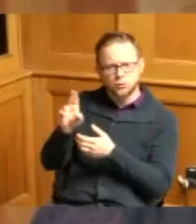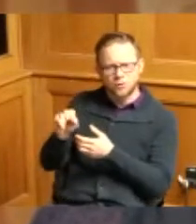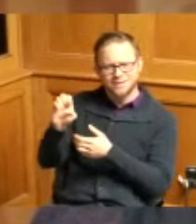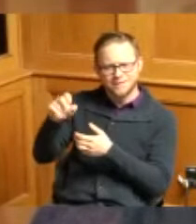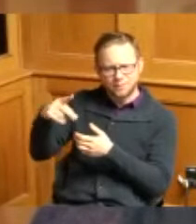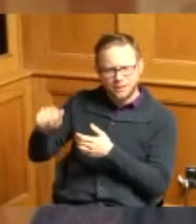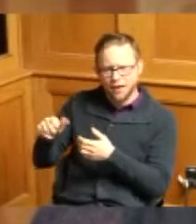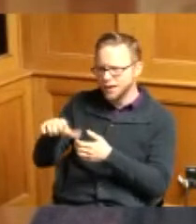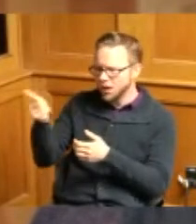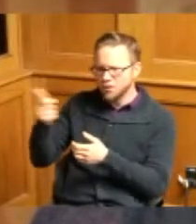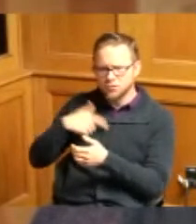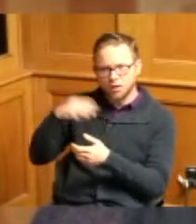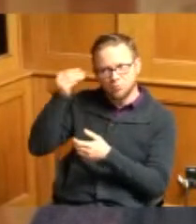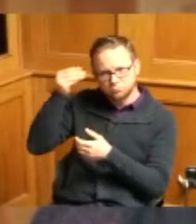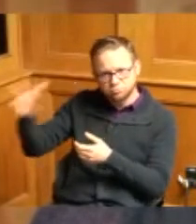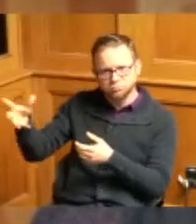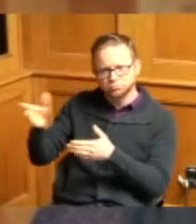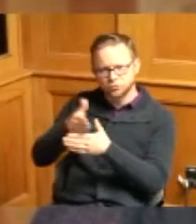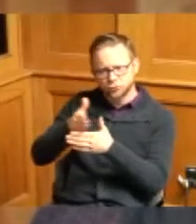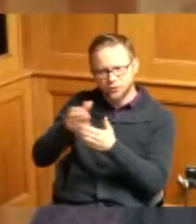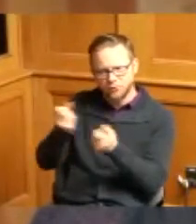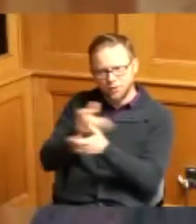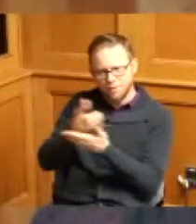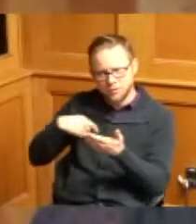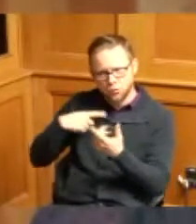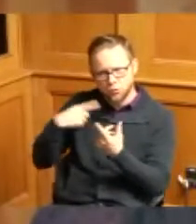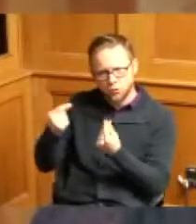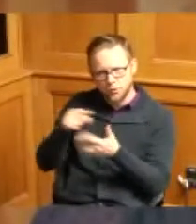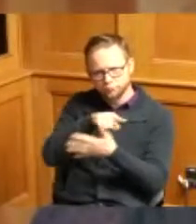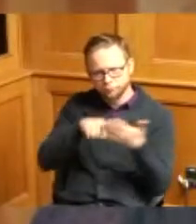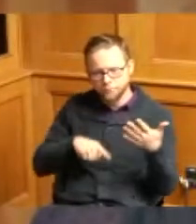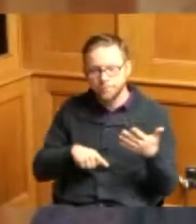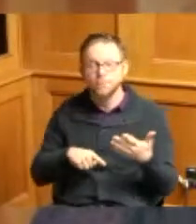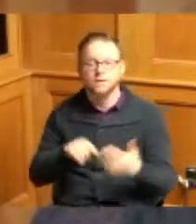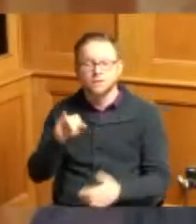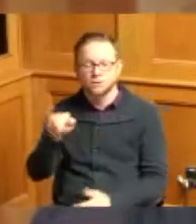including the city of Cincinnati and then lastly I was going to talk about Jackson Street homes too